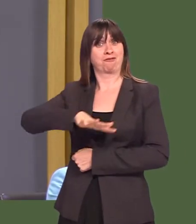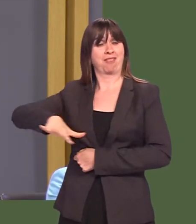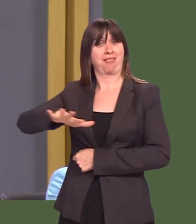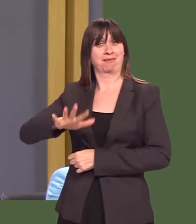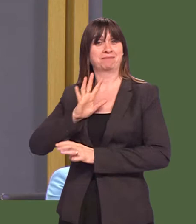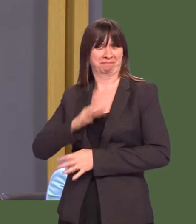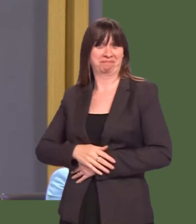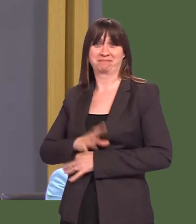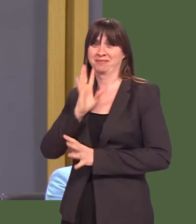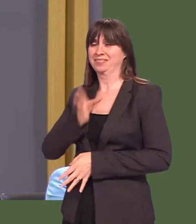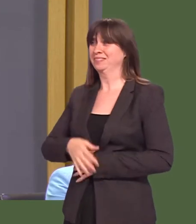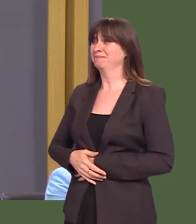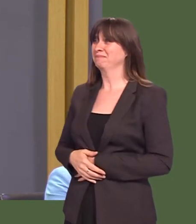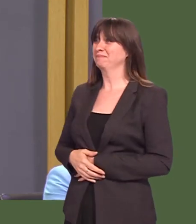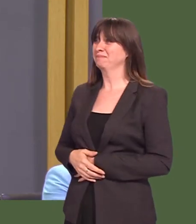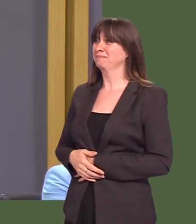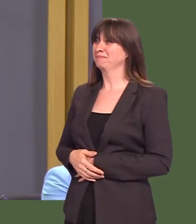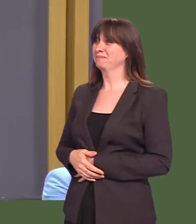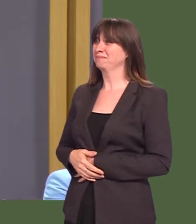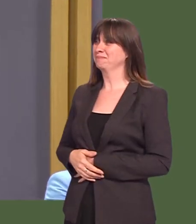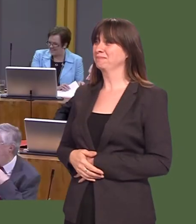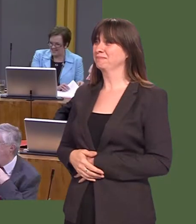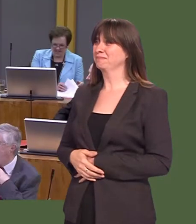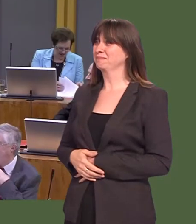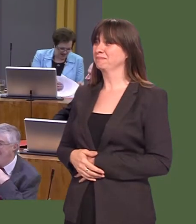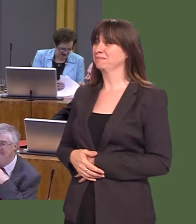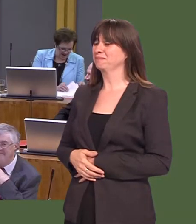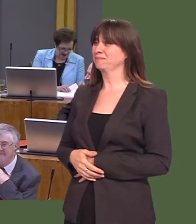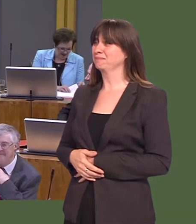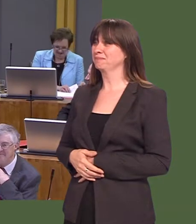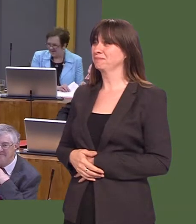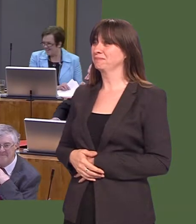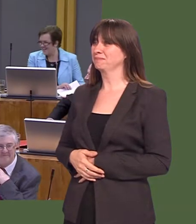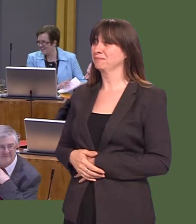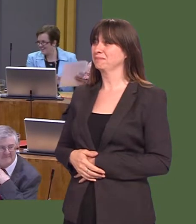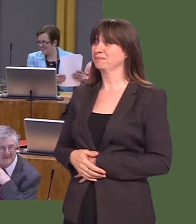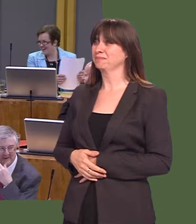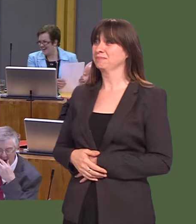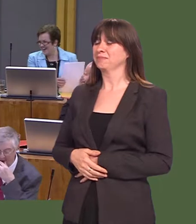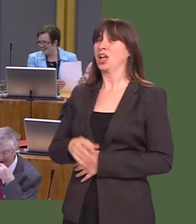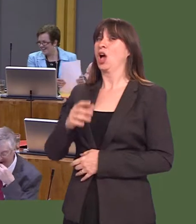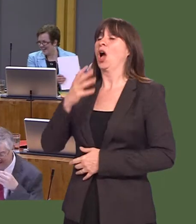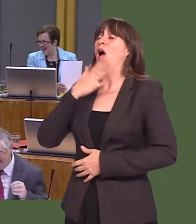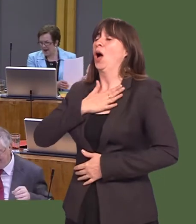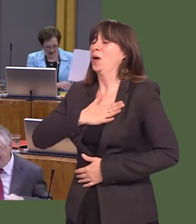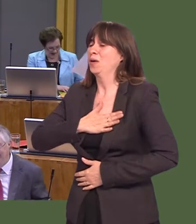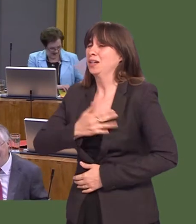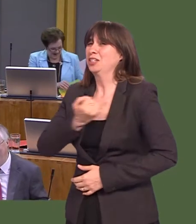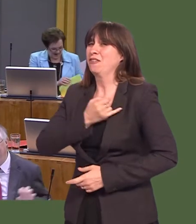Huw Irranca-Davies: No, in my constituency. Lee Waters: In your area.